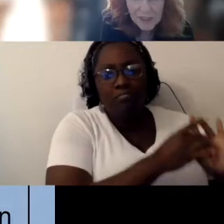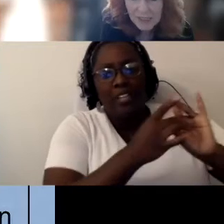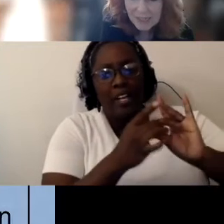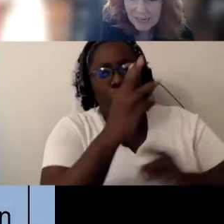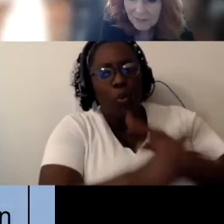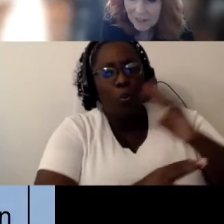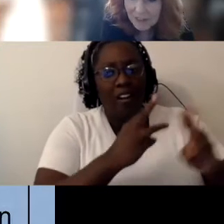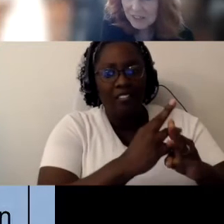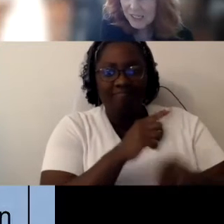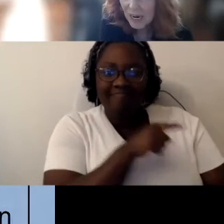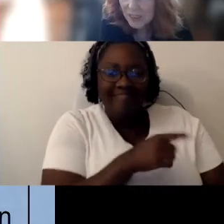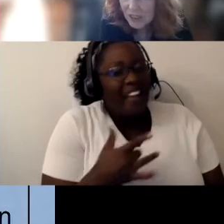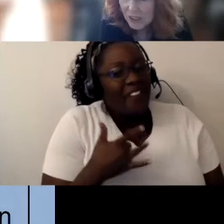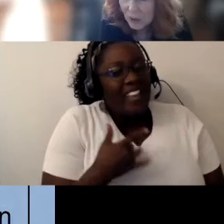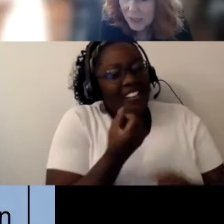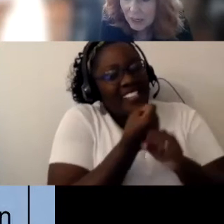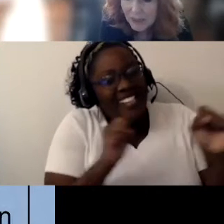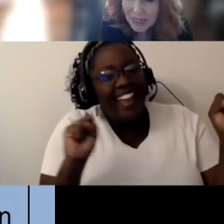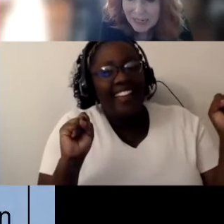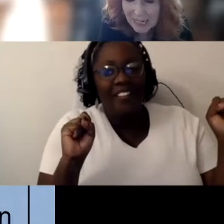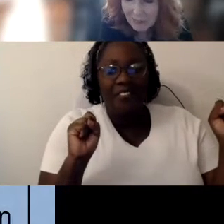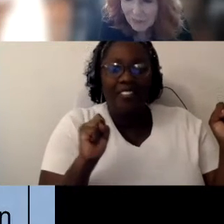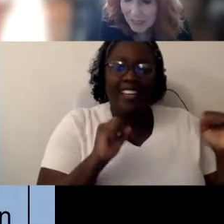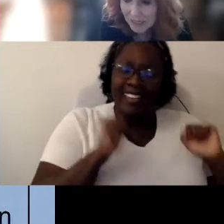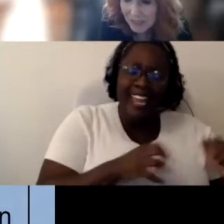safe that there's interactions going on so they can have friends